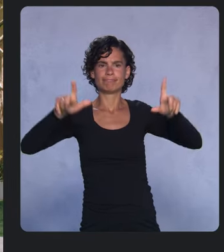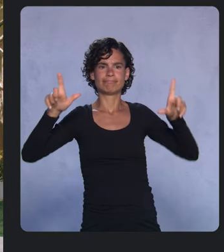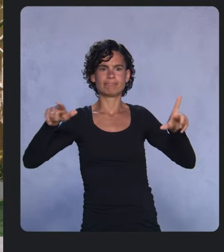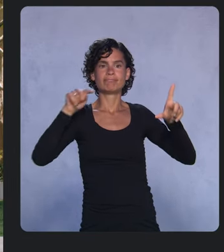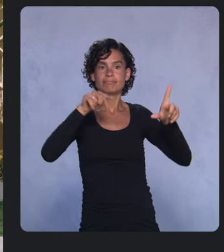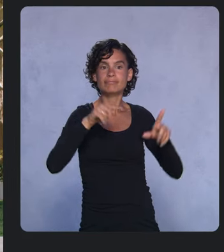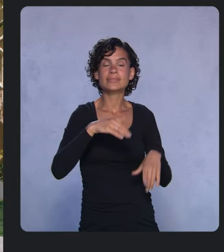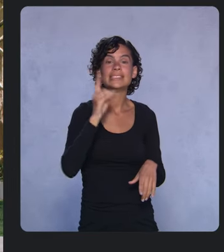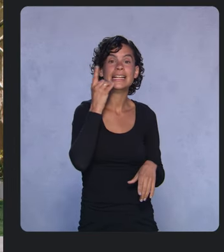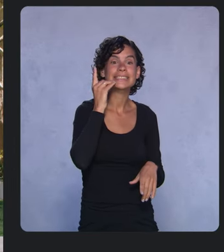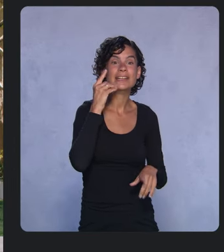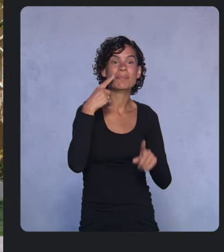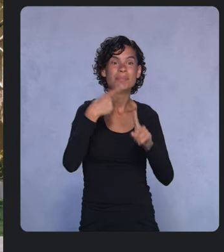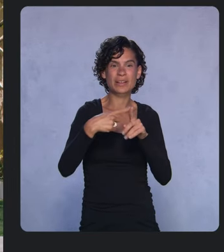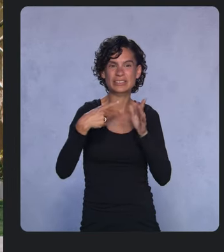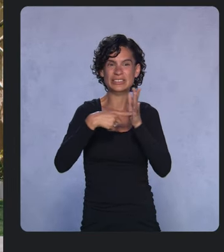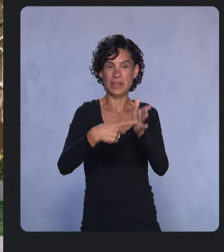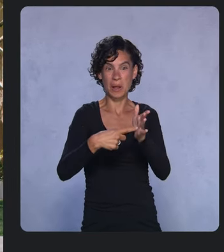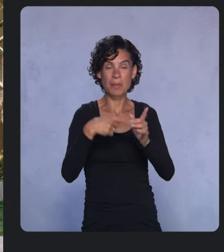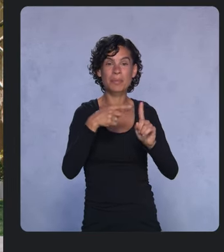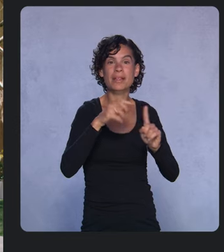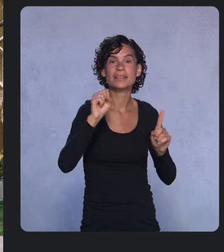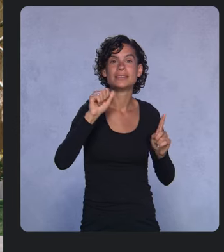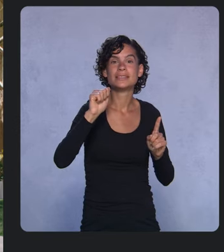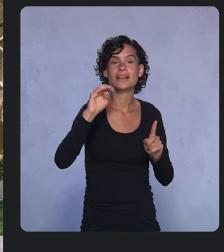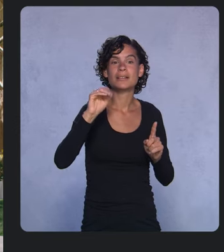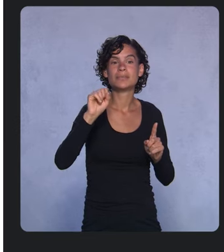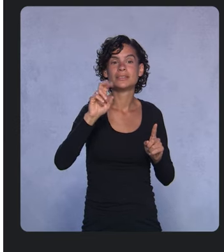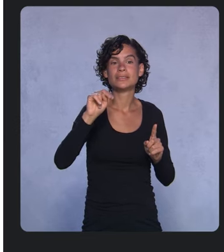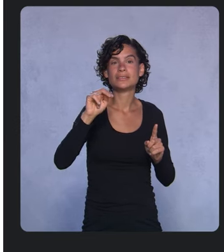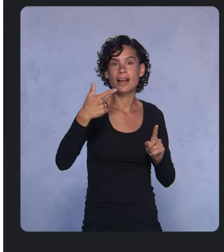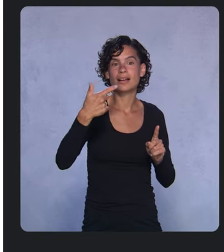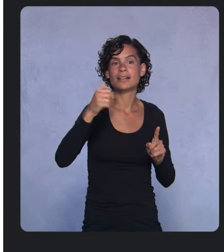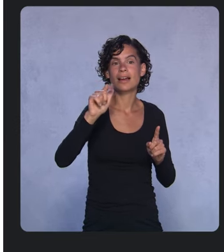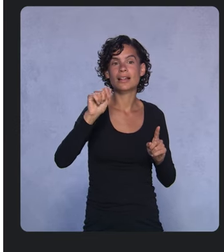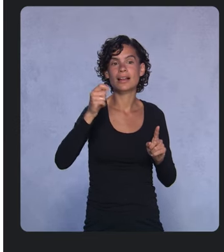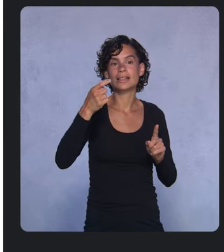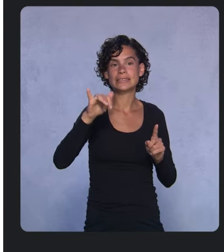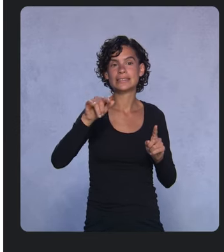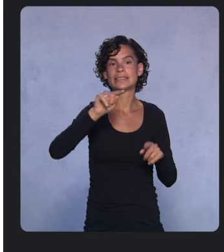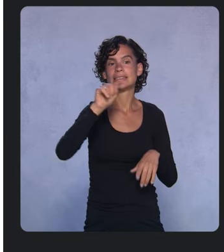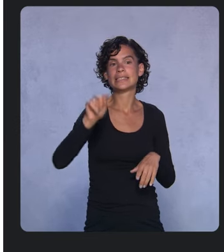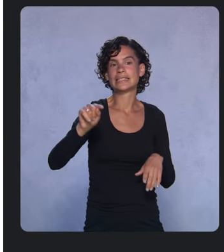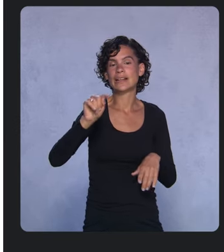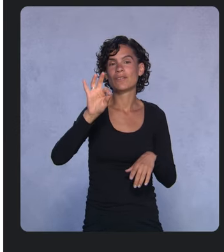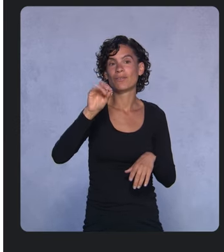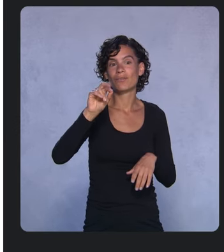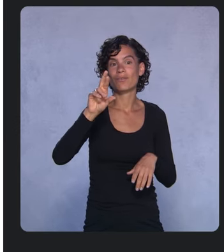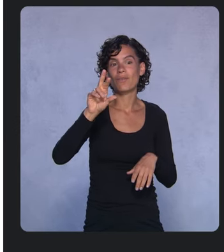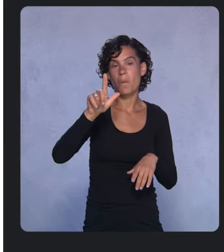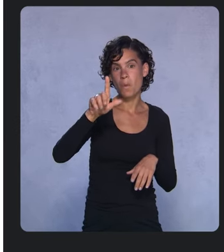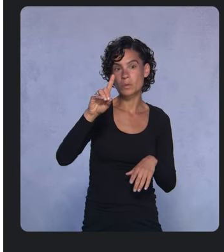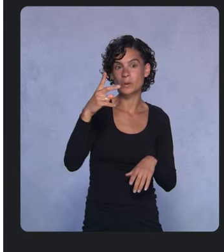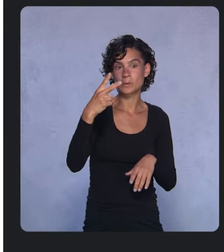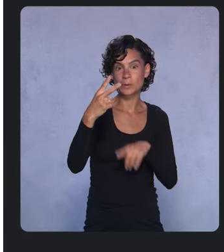Watch how this looks on a Samsung Galaxy Z Fold 2. The app makes good use of the front screen, seamlessly transitions to tablet mode,